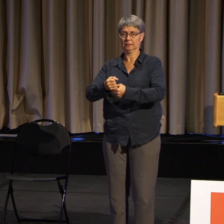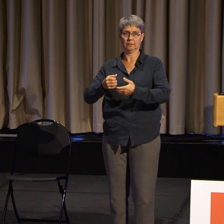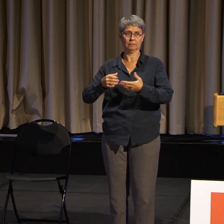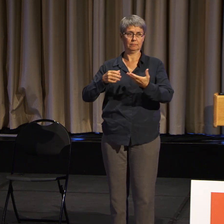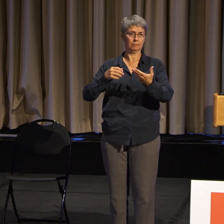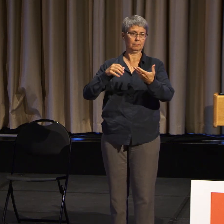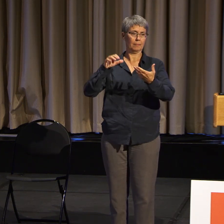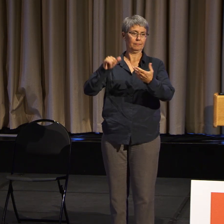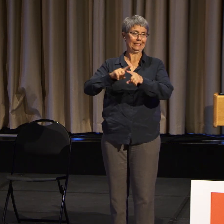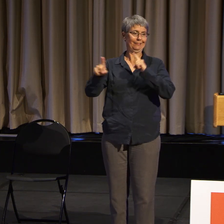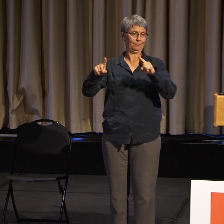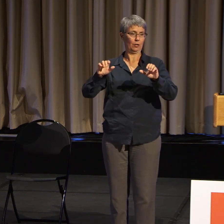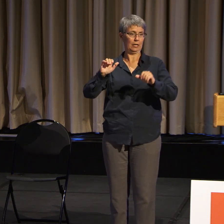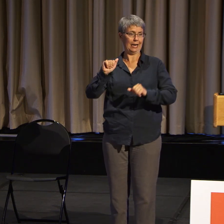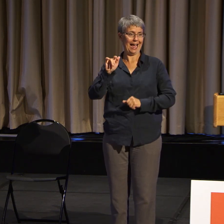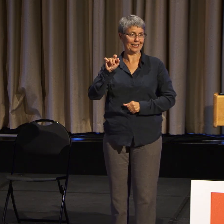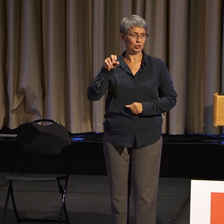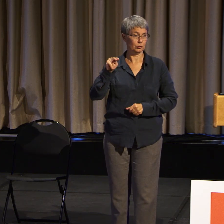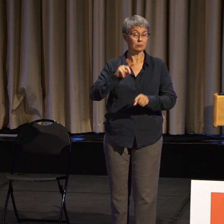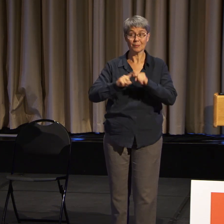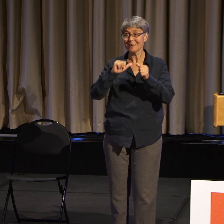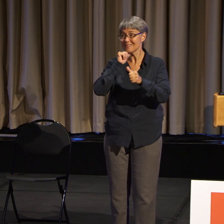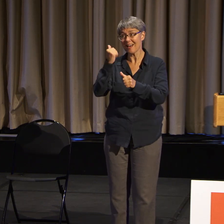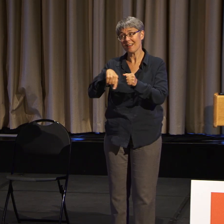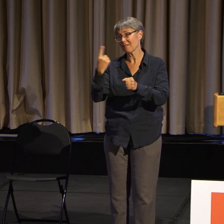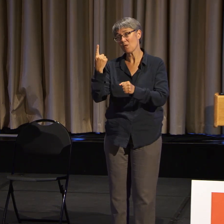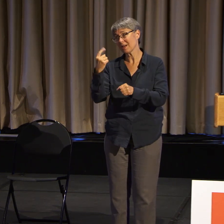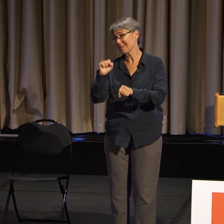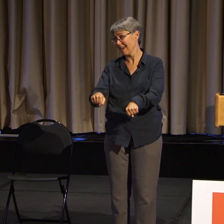Some people may want to do stuff from behind the scenes.